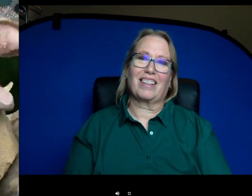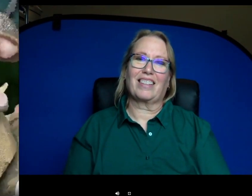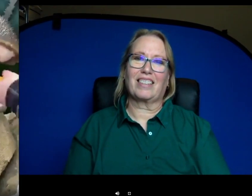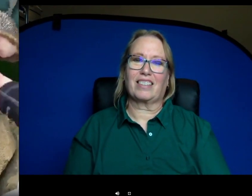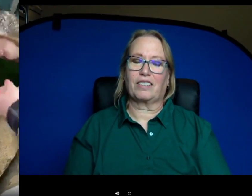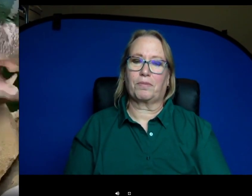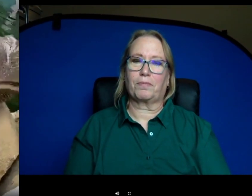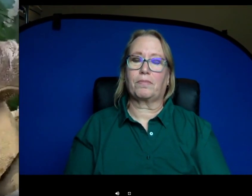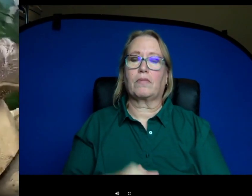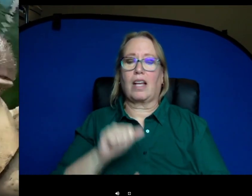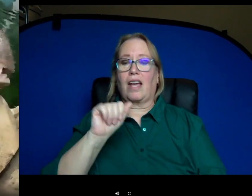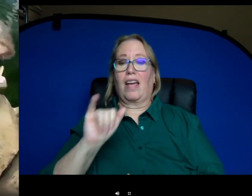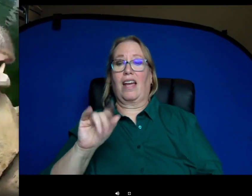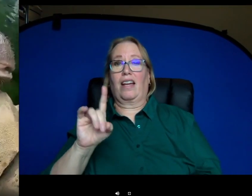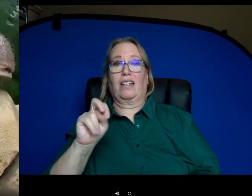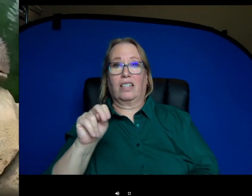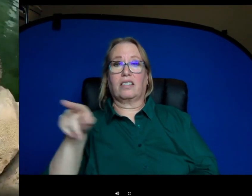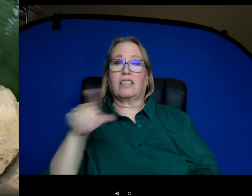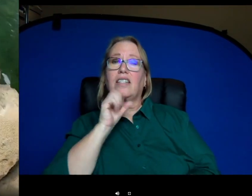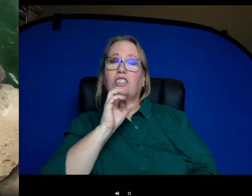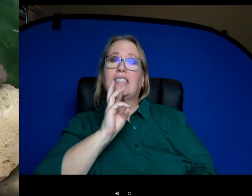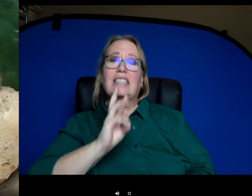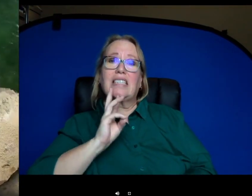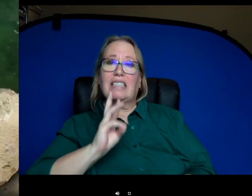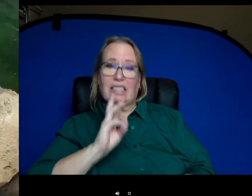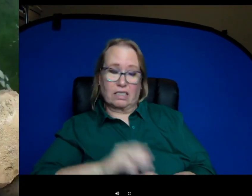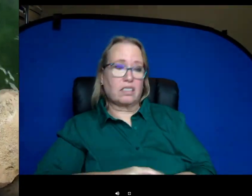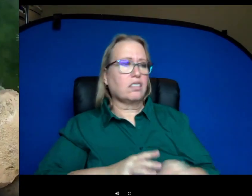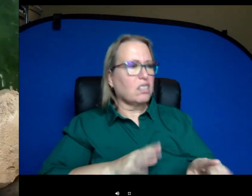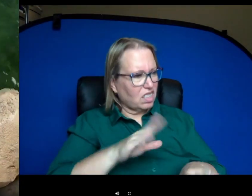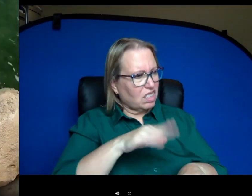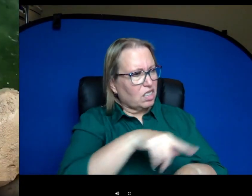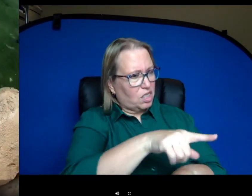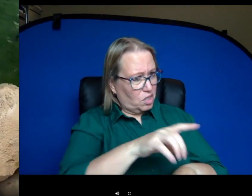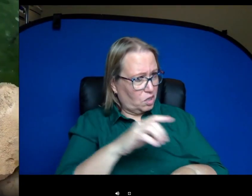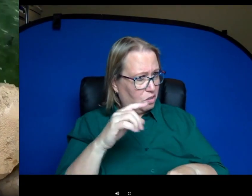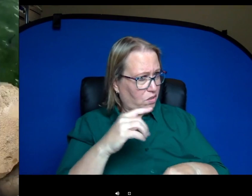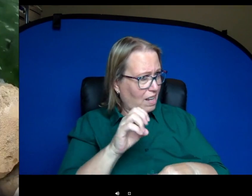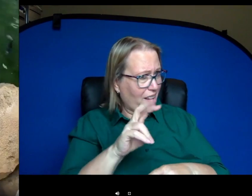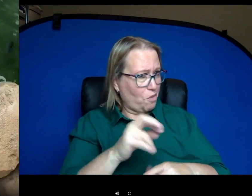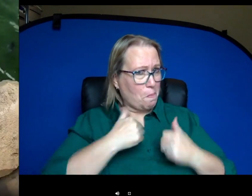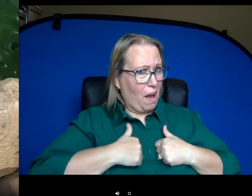Aidan is age six, and he wants to know if we ever give them a bath? Oh my gosh yeah